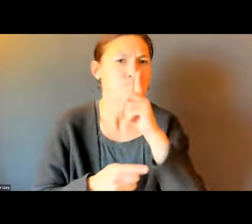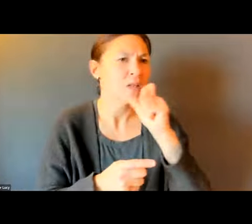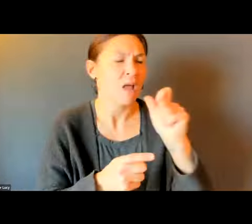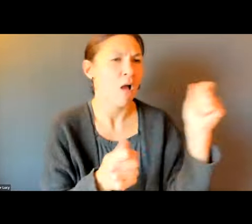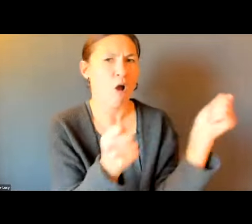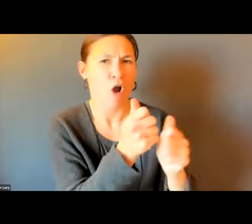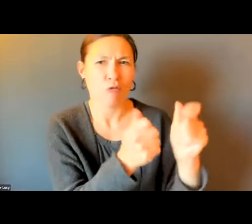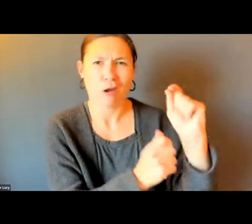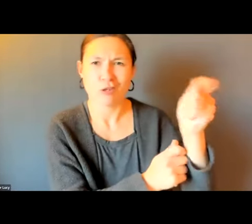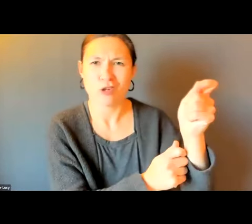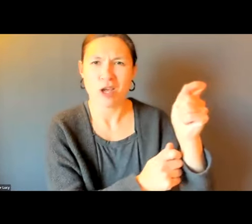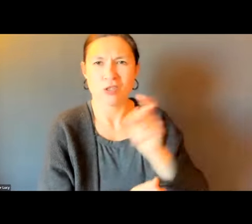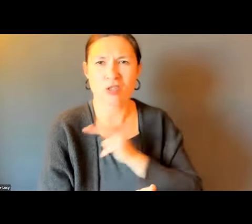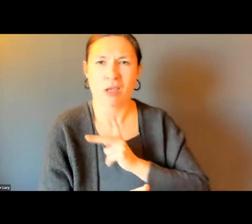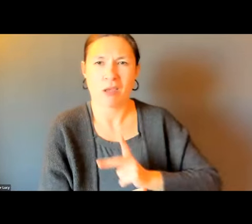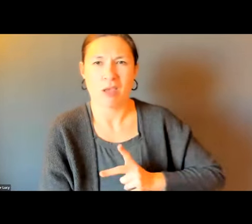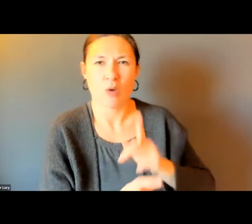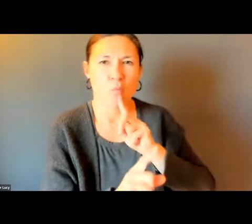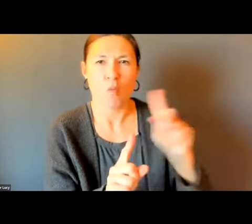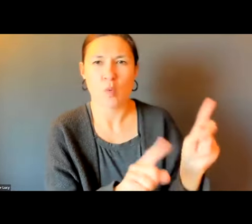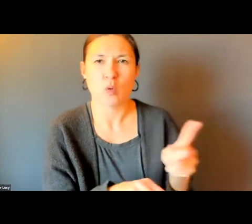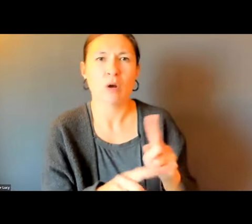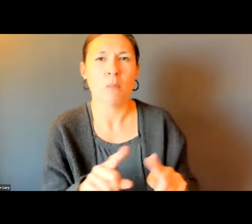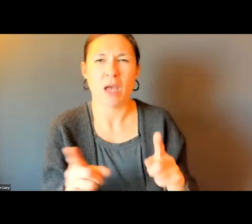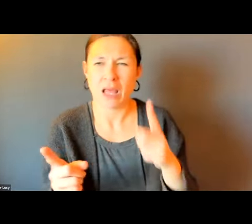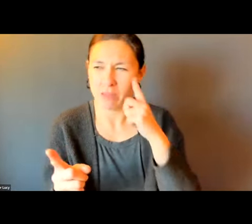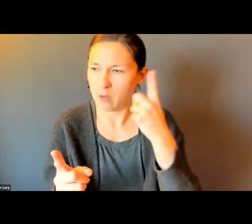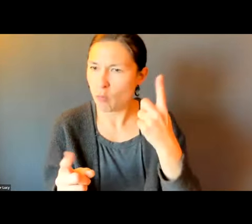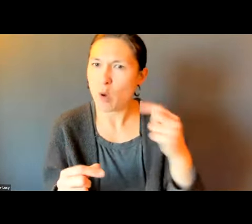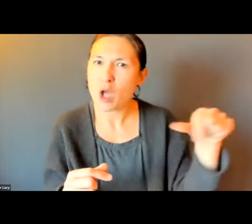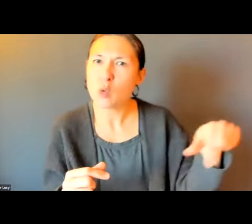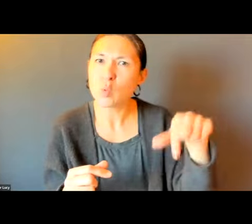THERE'S A BUS STOP THAT WAS CHANGED, NOT PART OF JUDGE